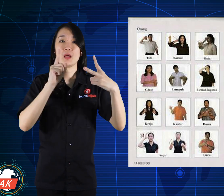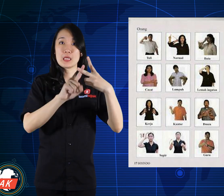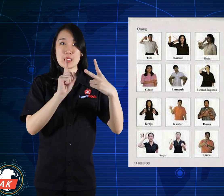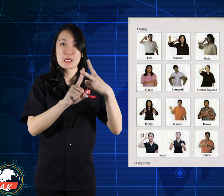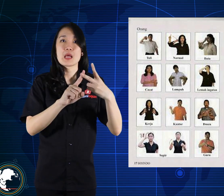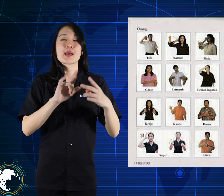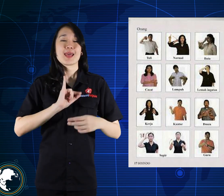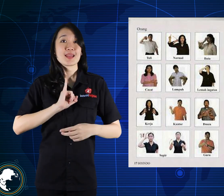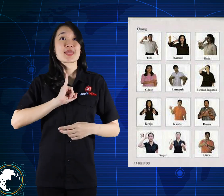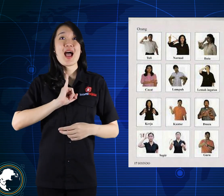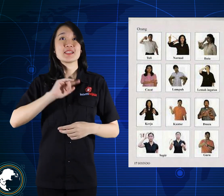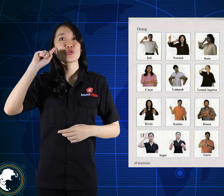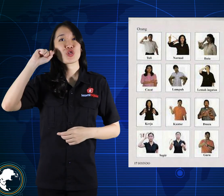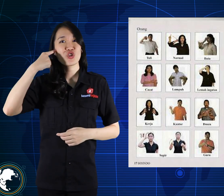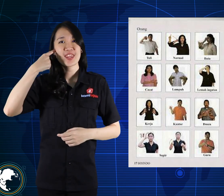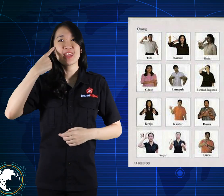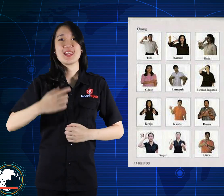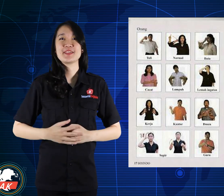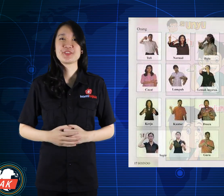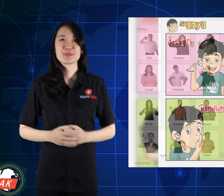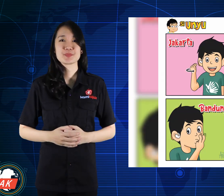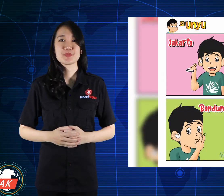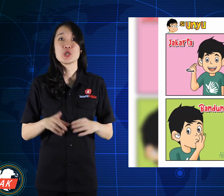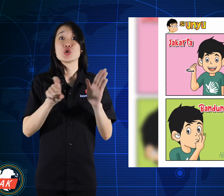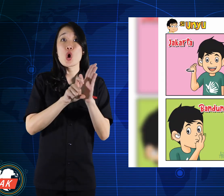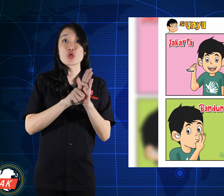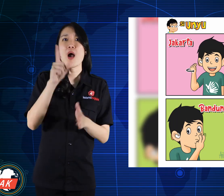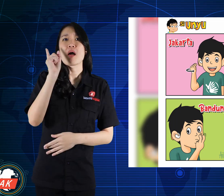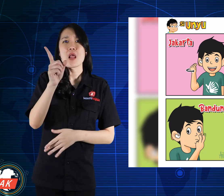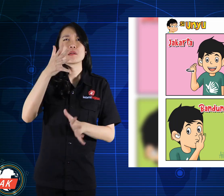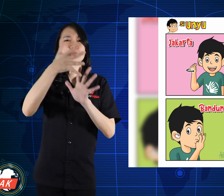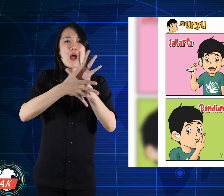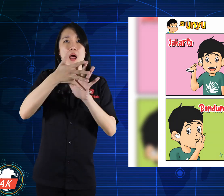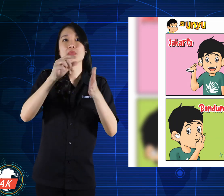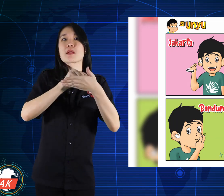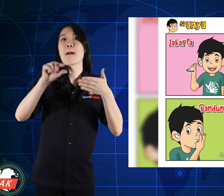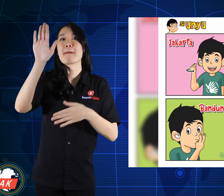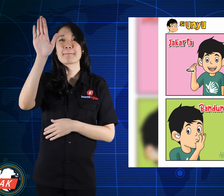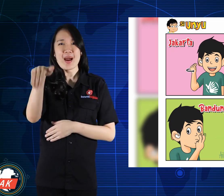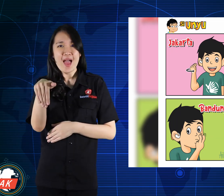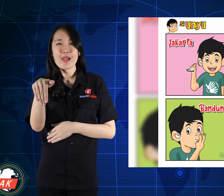2. Identity Deaf For example, there is a nickname cue.